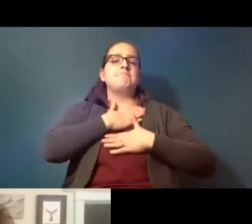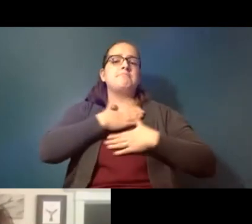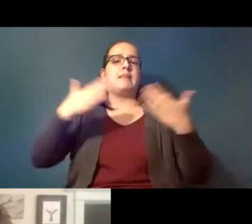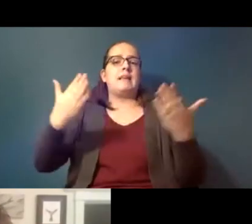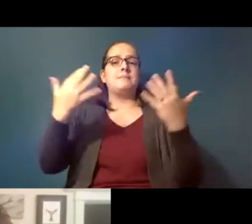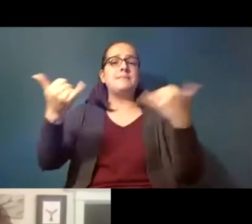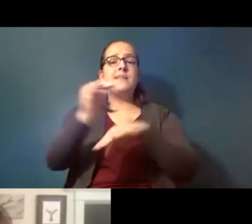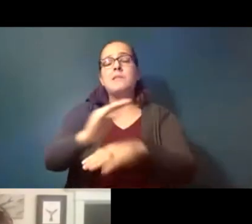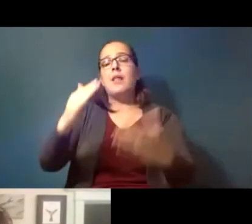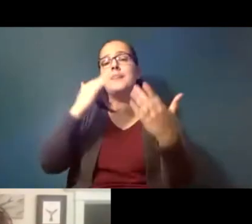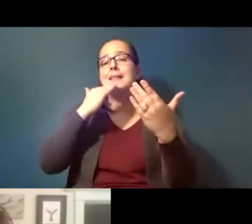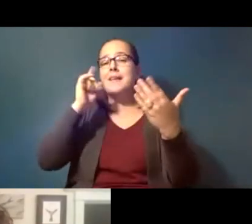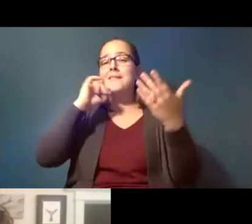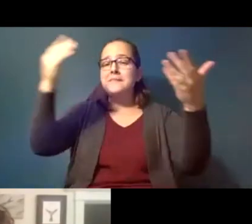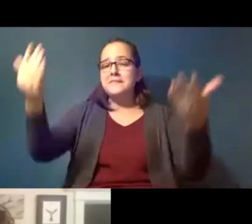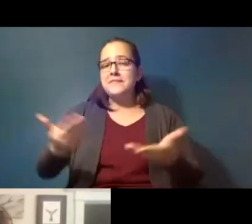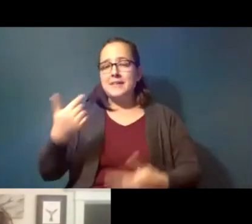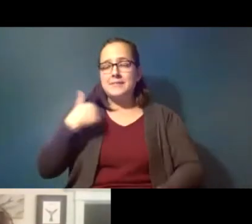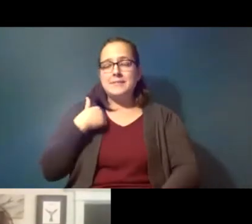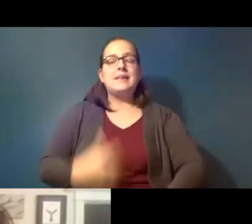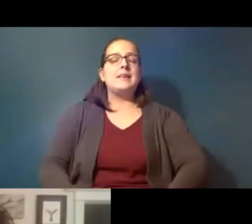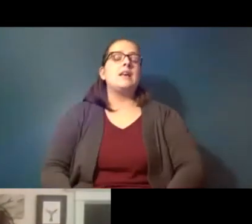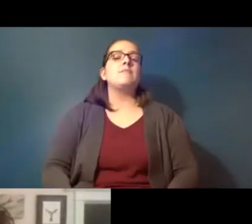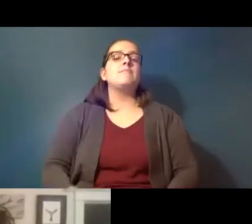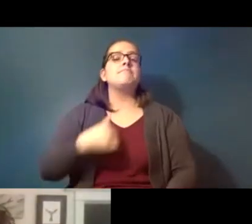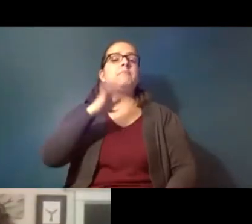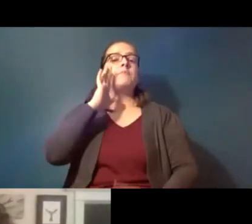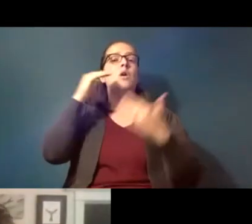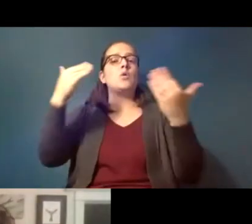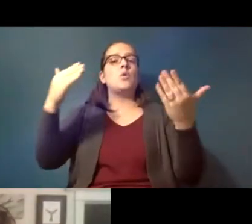thank you for having me um and i'm going to go ahead and share my screen